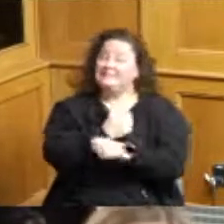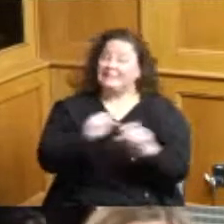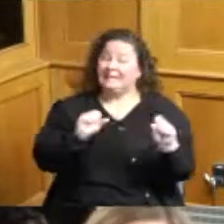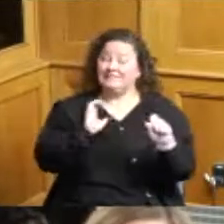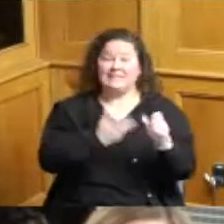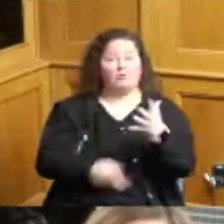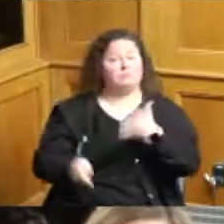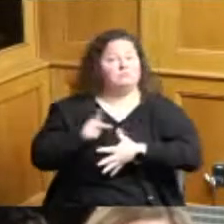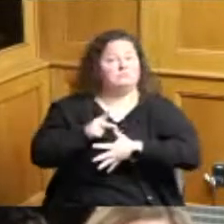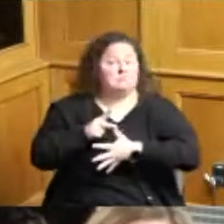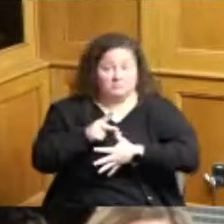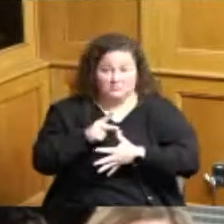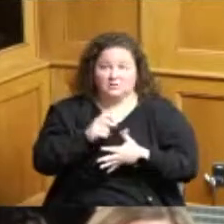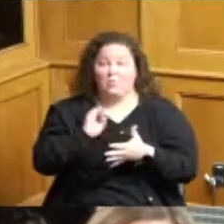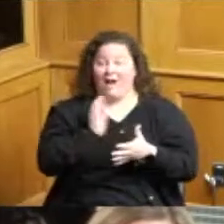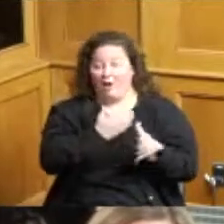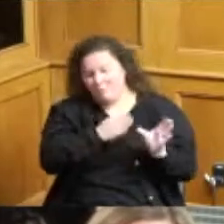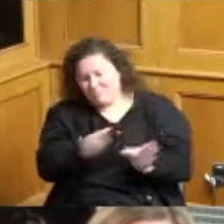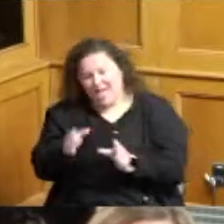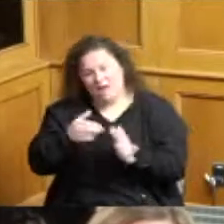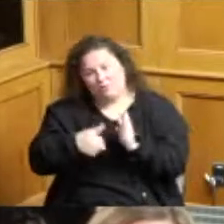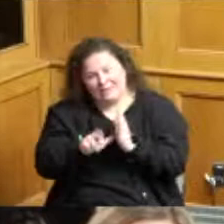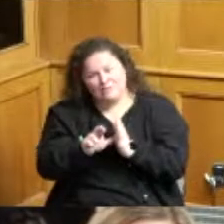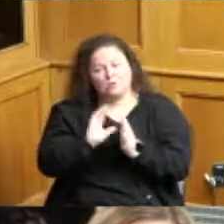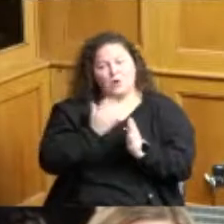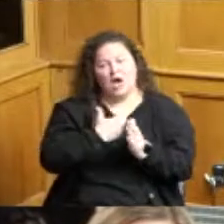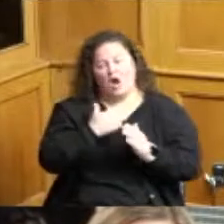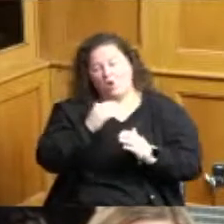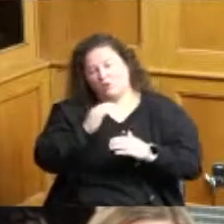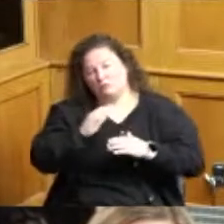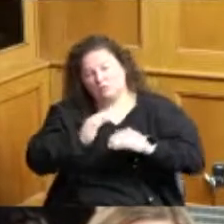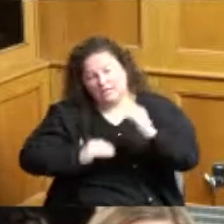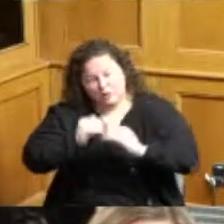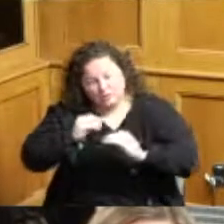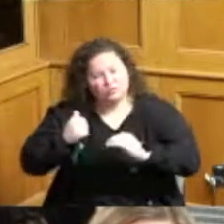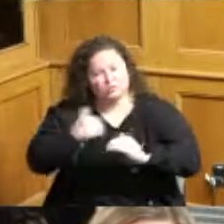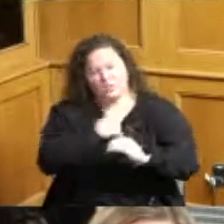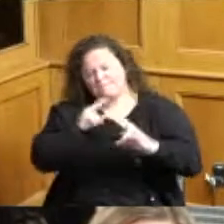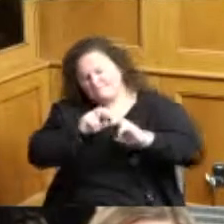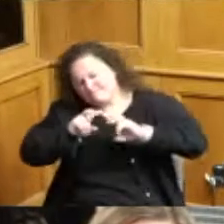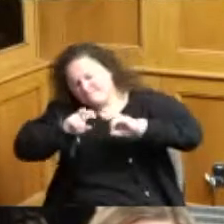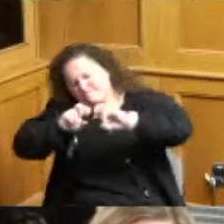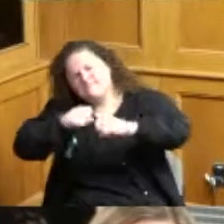plan reviews and inspections we want to make sure the all buildings are sound we do 14,000 building